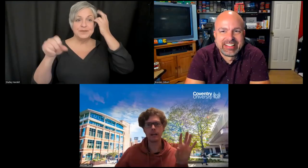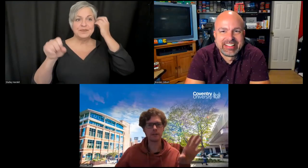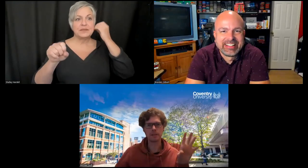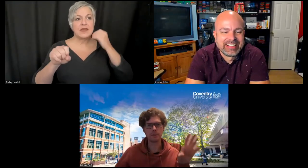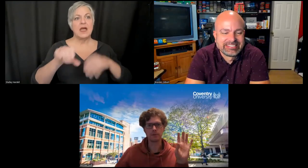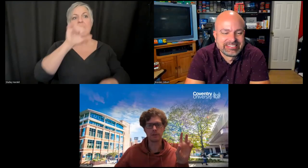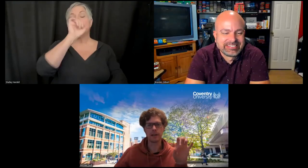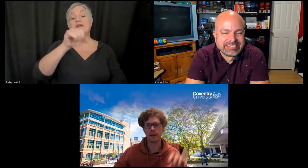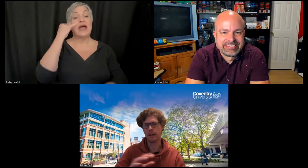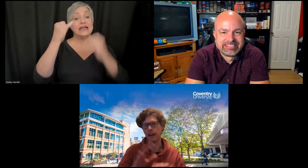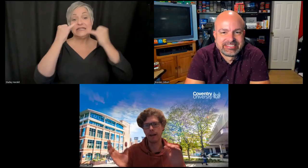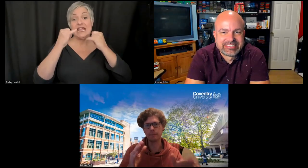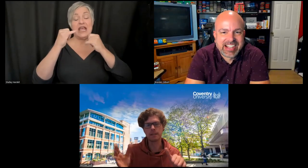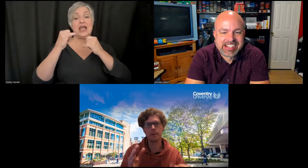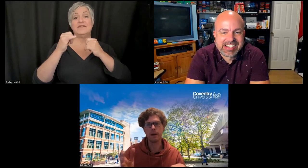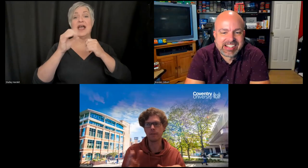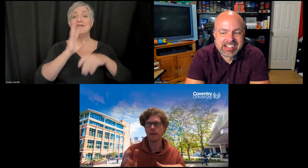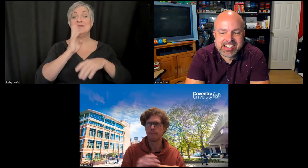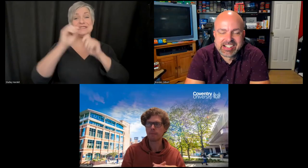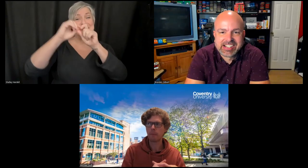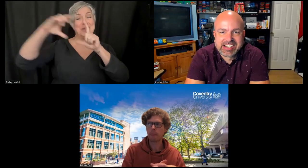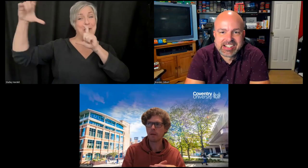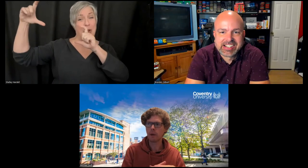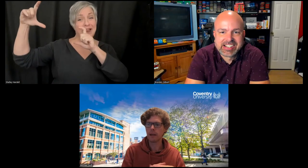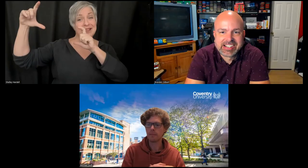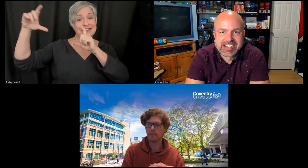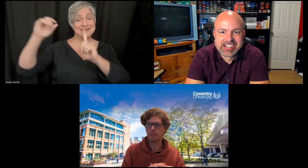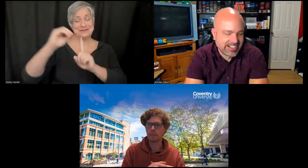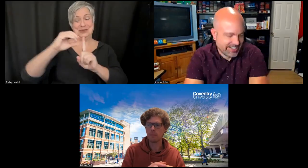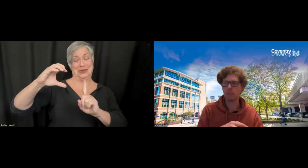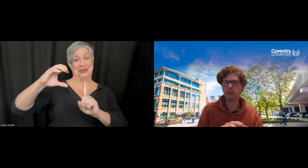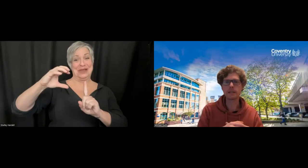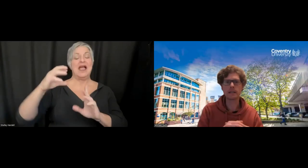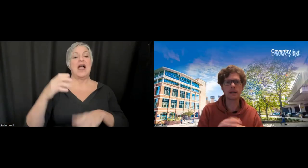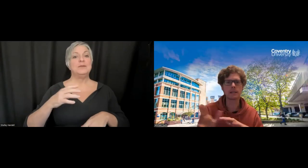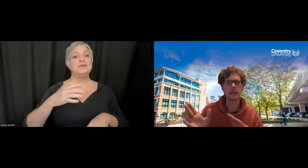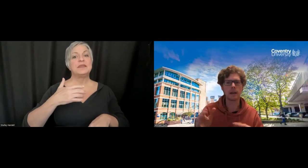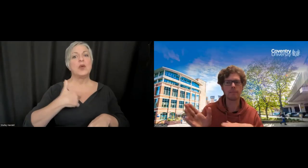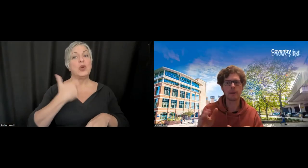bubble and the haptics combined. We were recently testing a